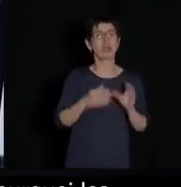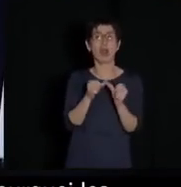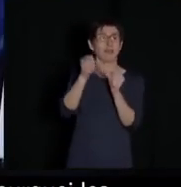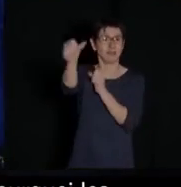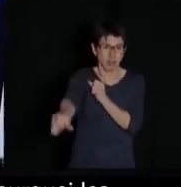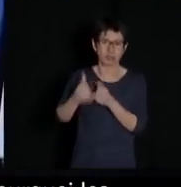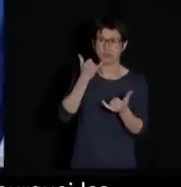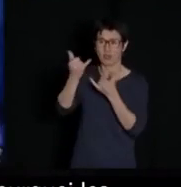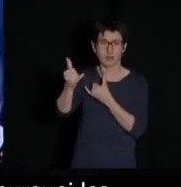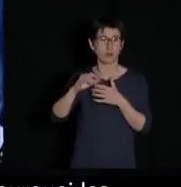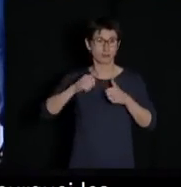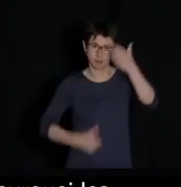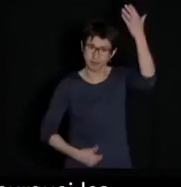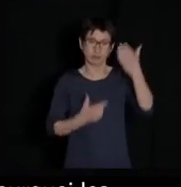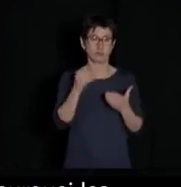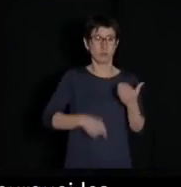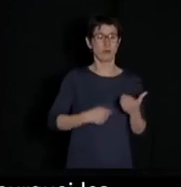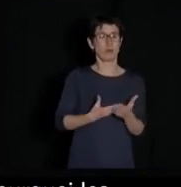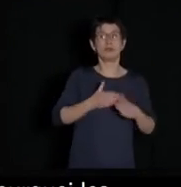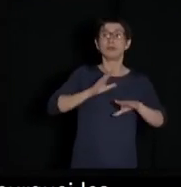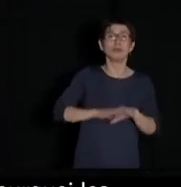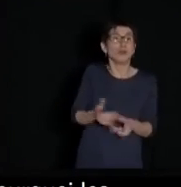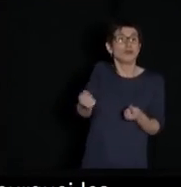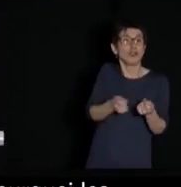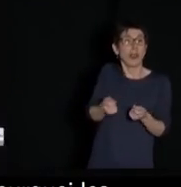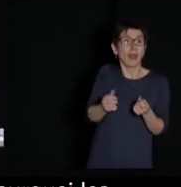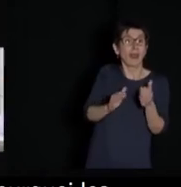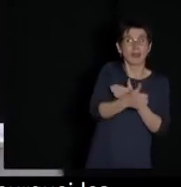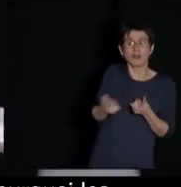and lots of people don't know what to do, because they don't master these technologies,